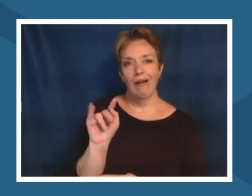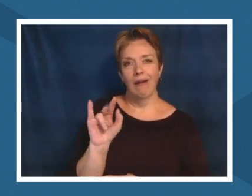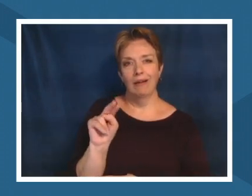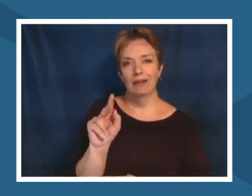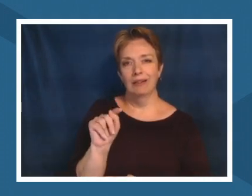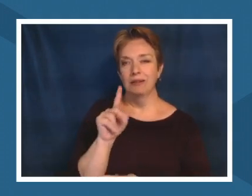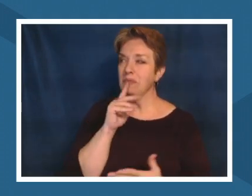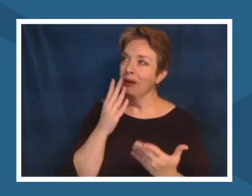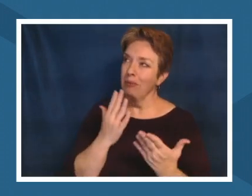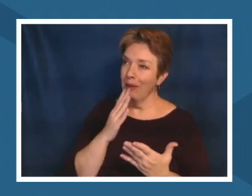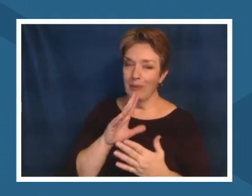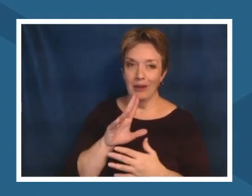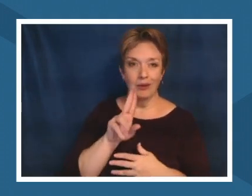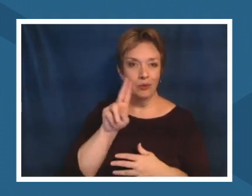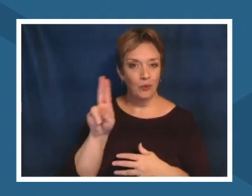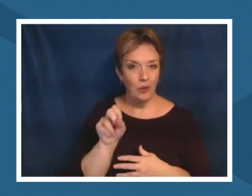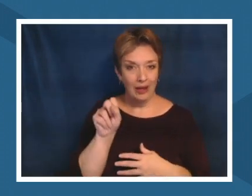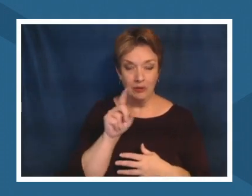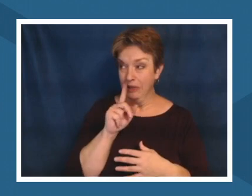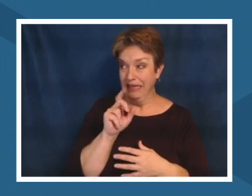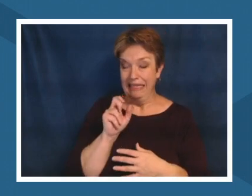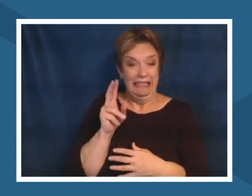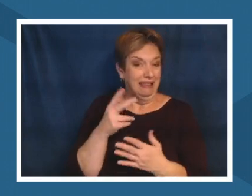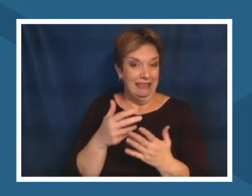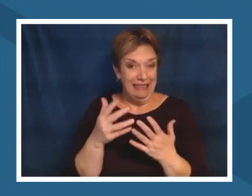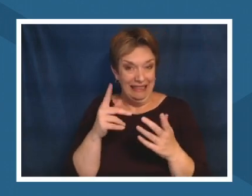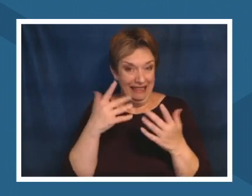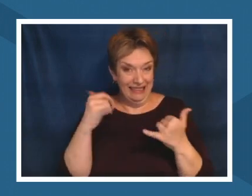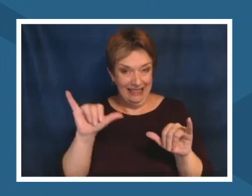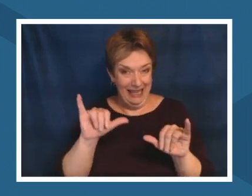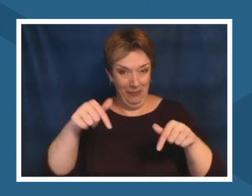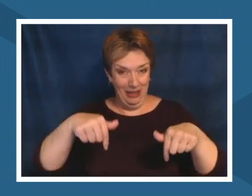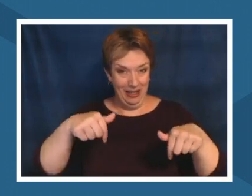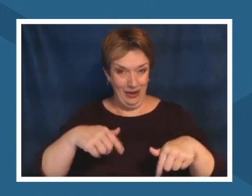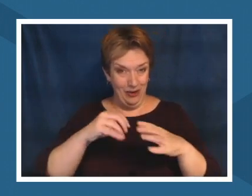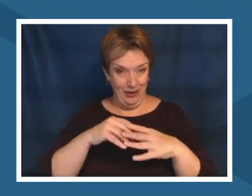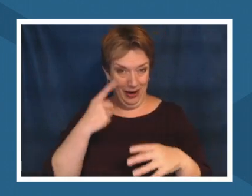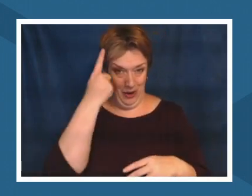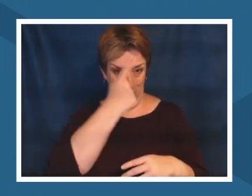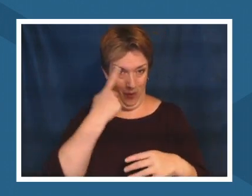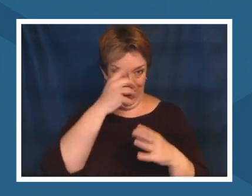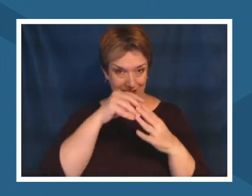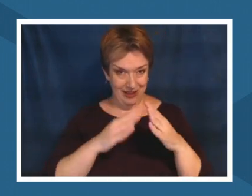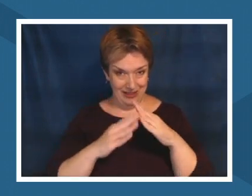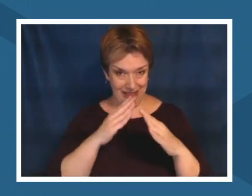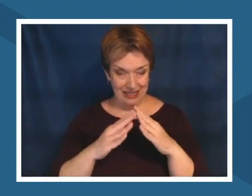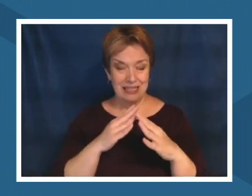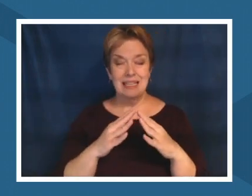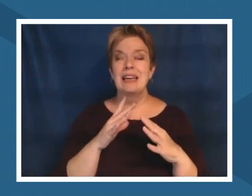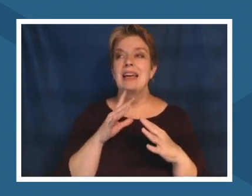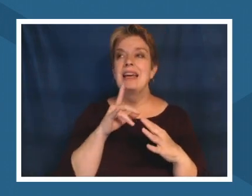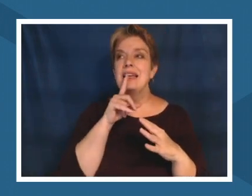urban hawaii is not